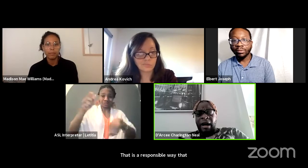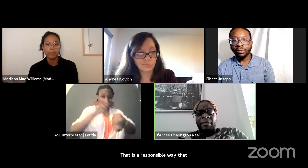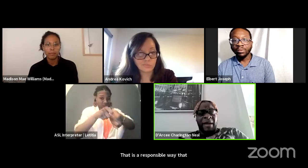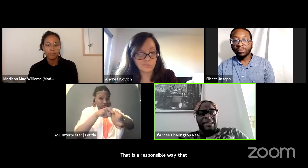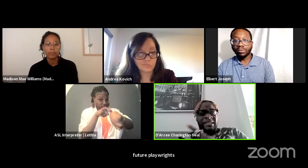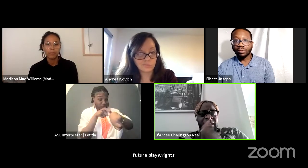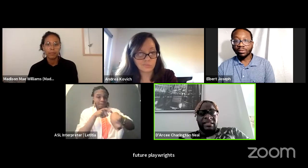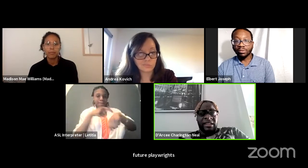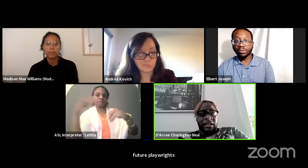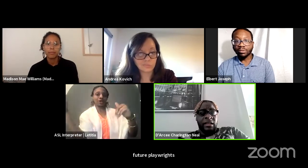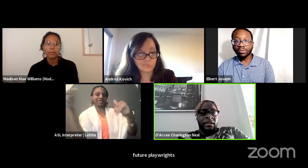I'm gonna pass it to E.J.